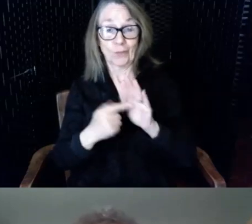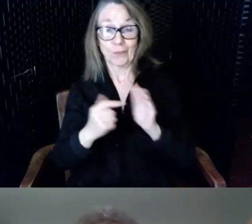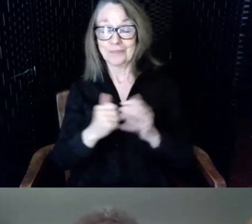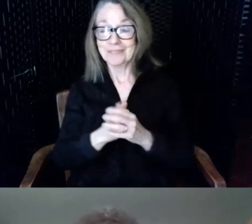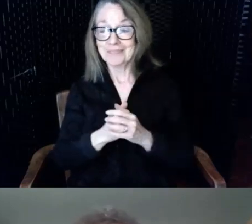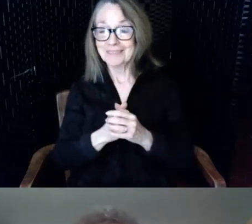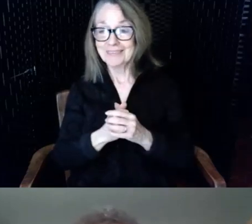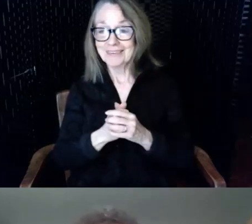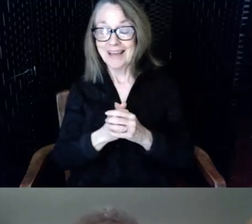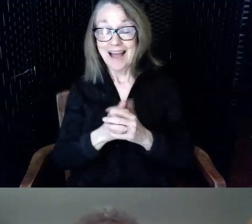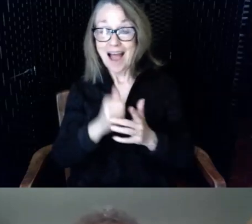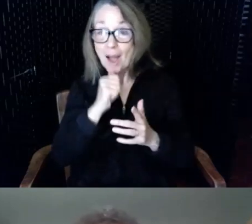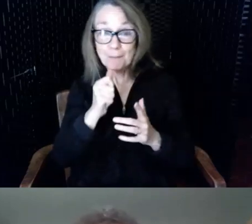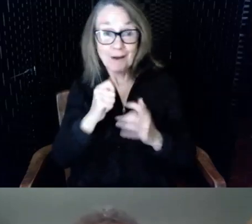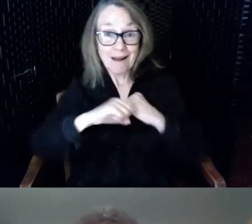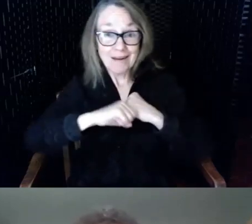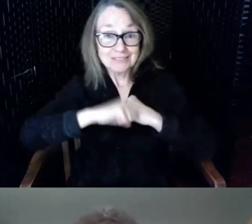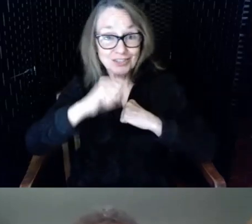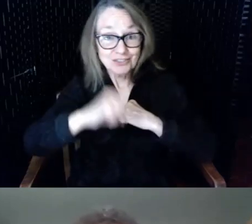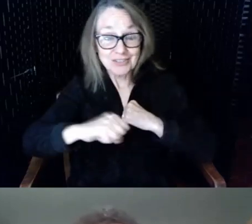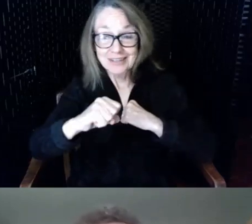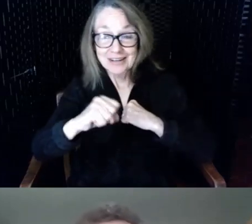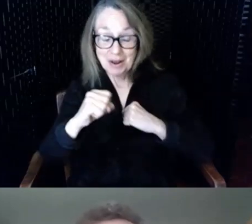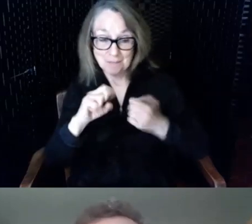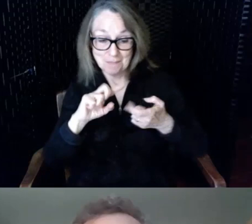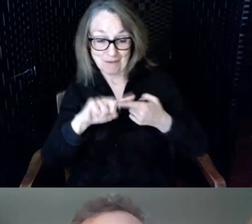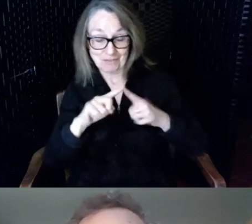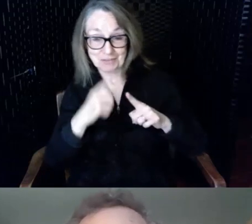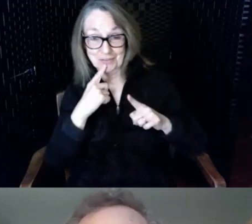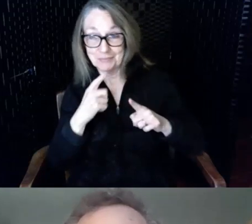exaggerating my colleagues would tell you she loves to exaggerate but I am NOT